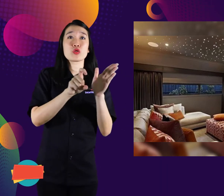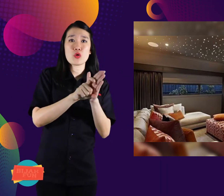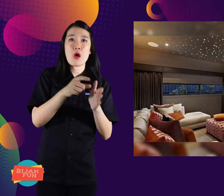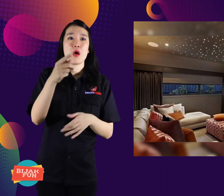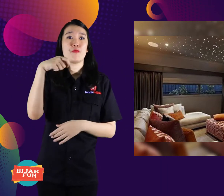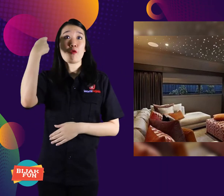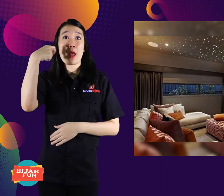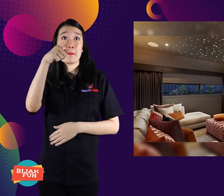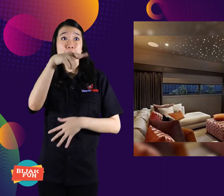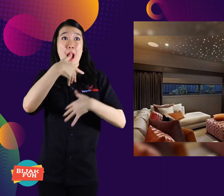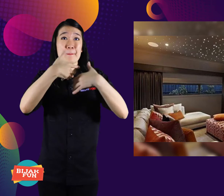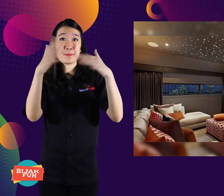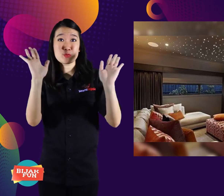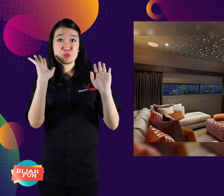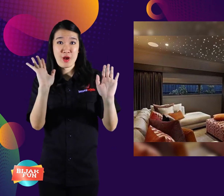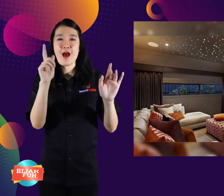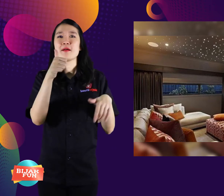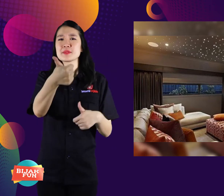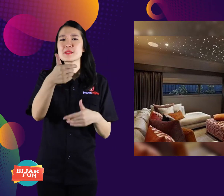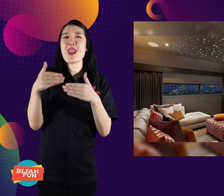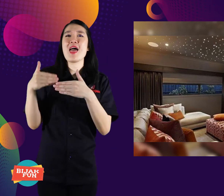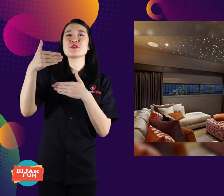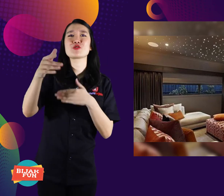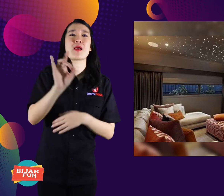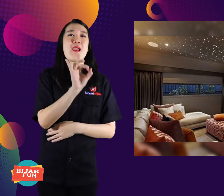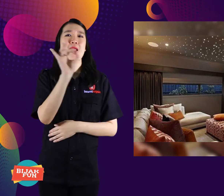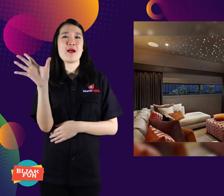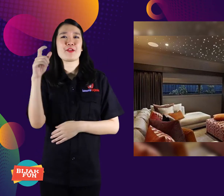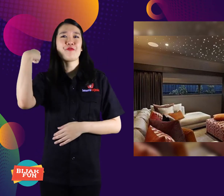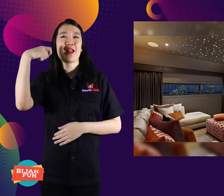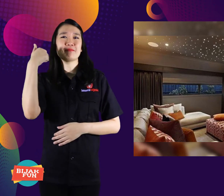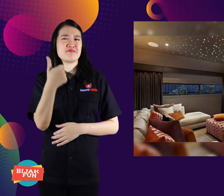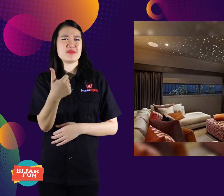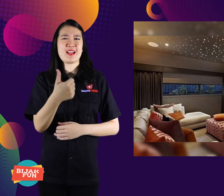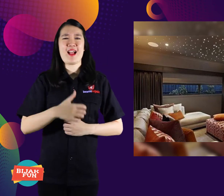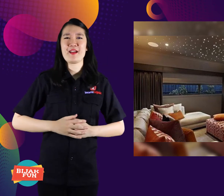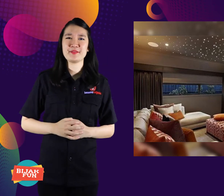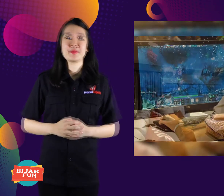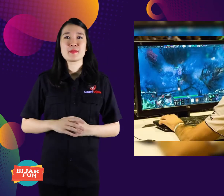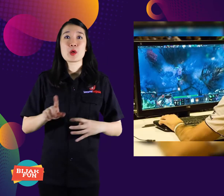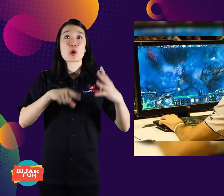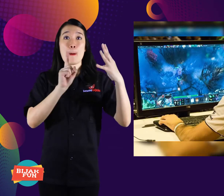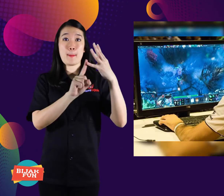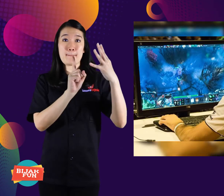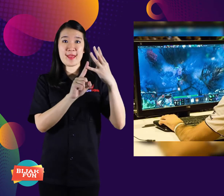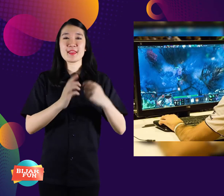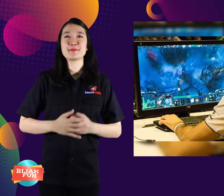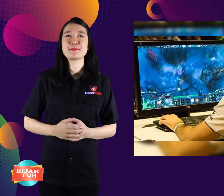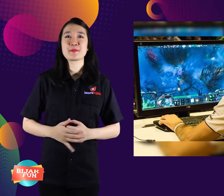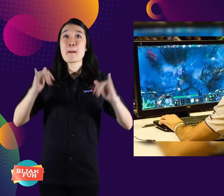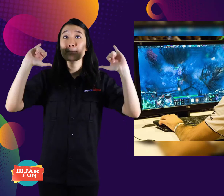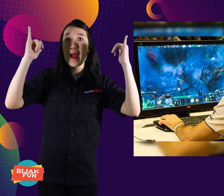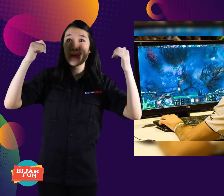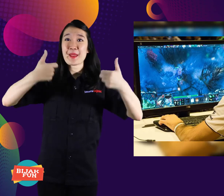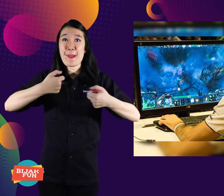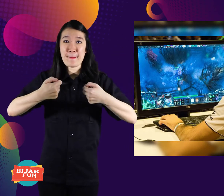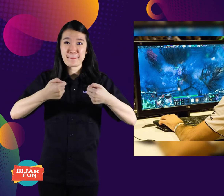The film runs out, another film continues. 4. Playing online games